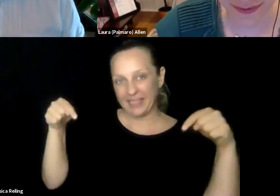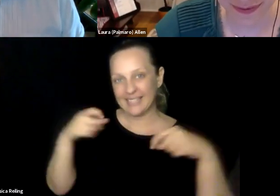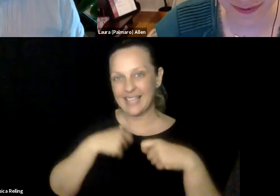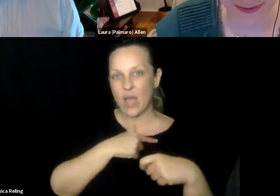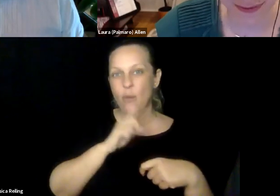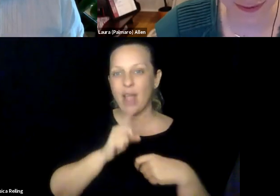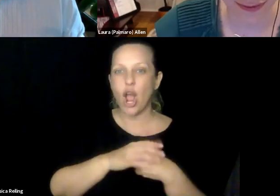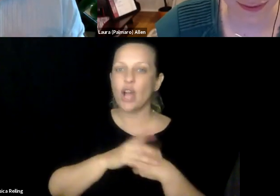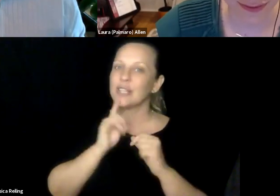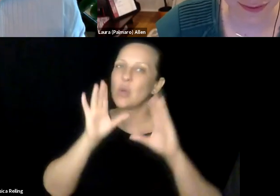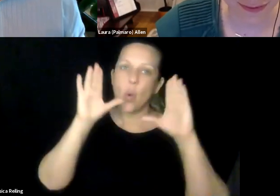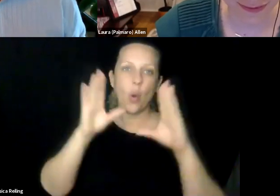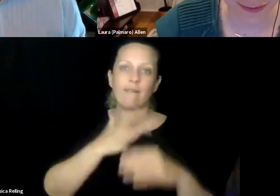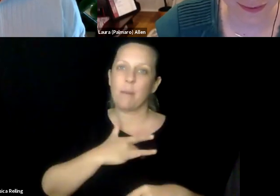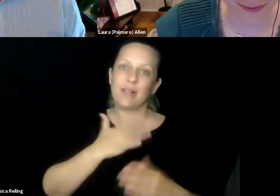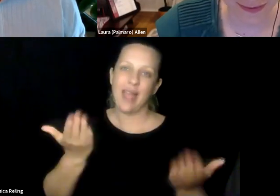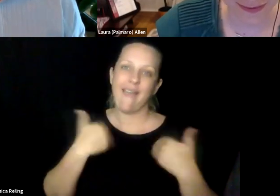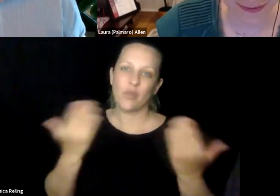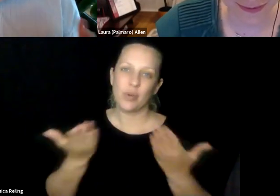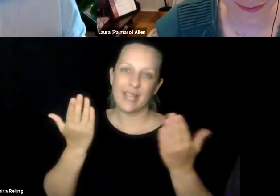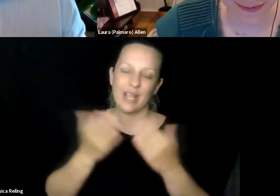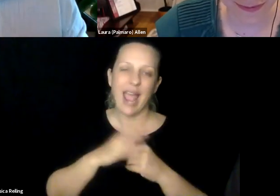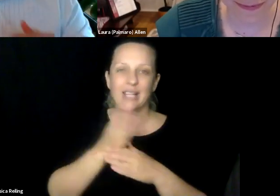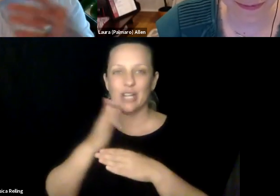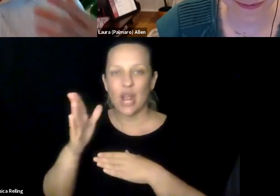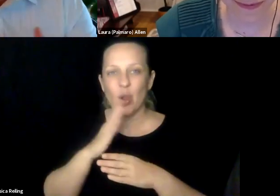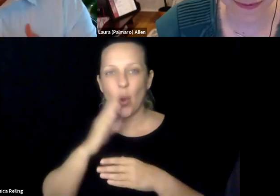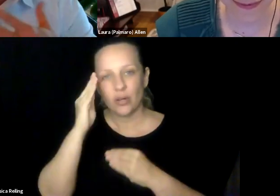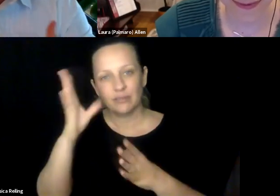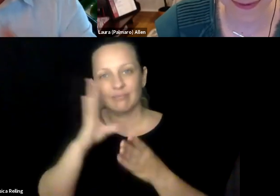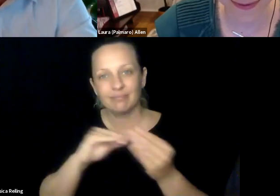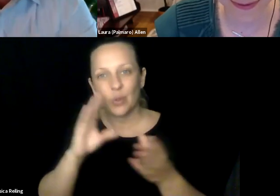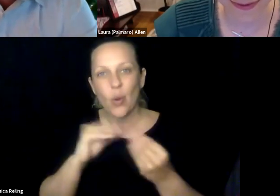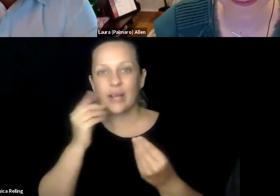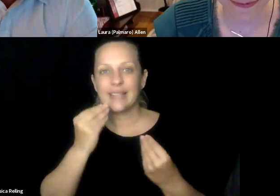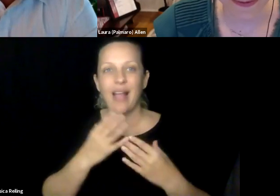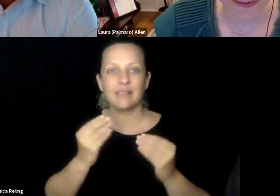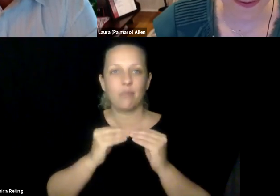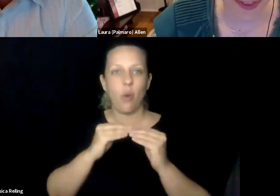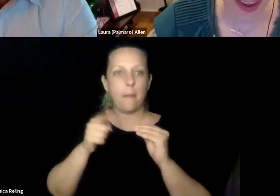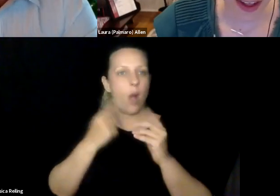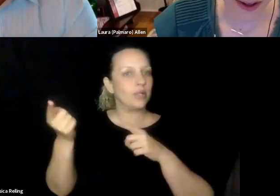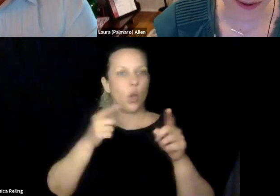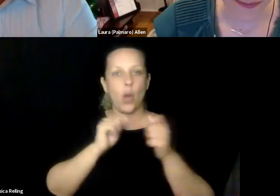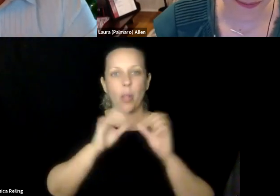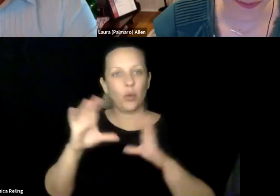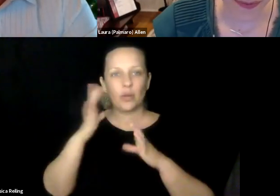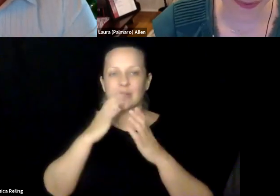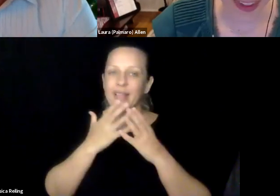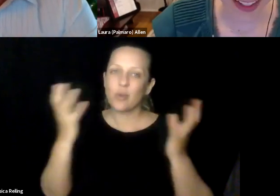Thank you to Google, by the way, because they're sponsoring this, and we -- it's such a wonderful pleasure to have you here